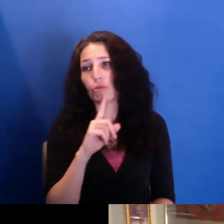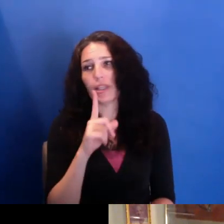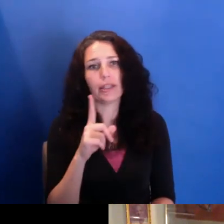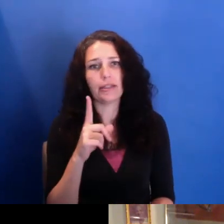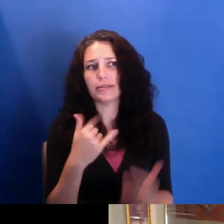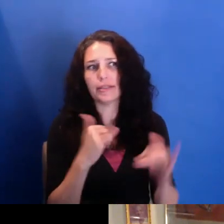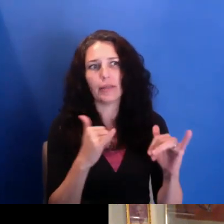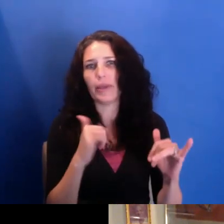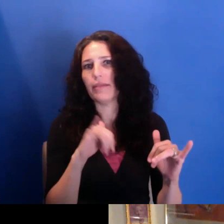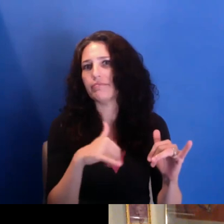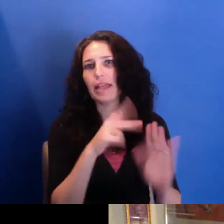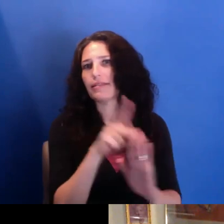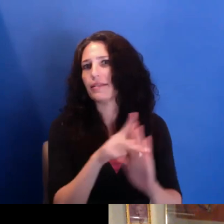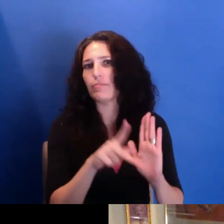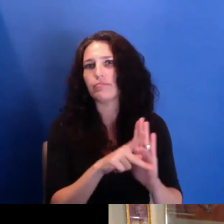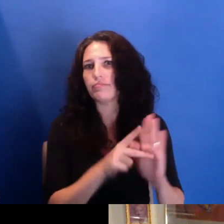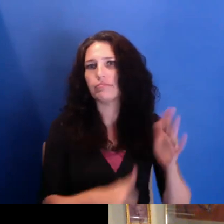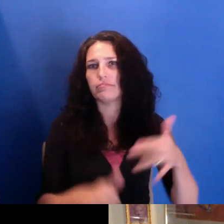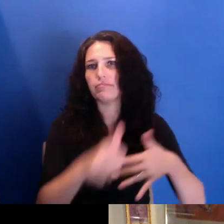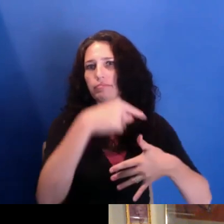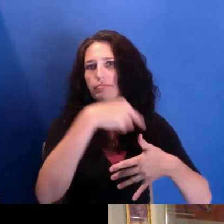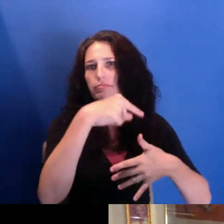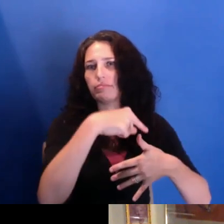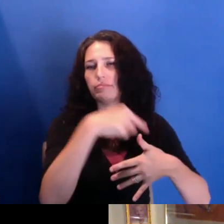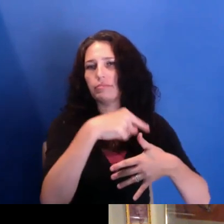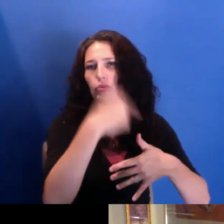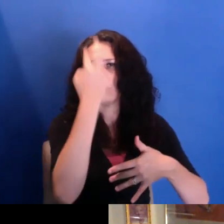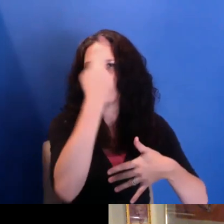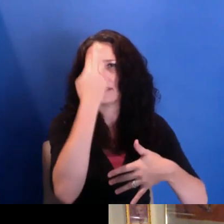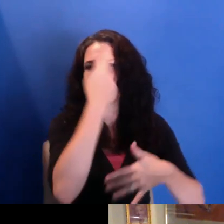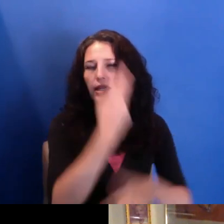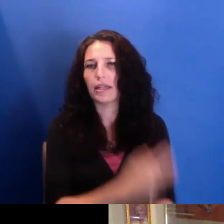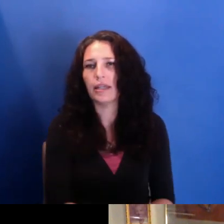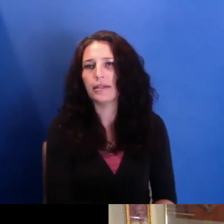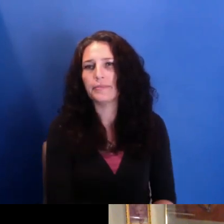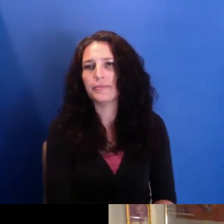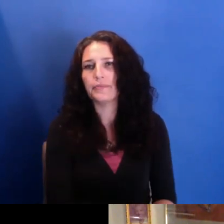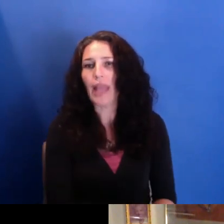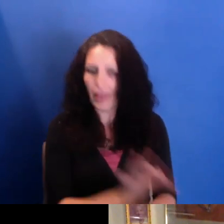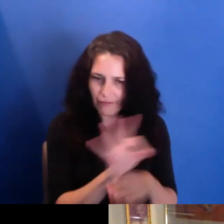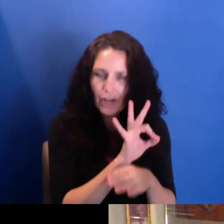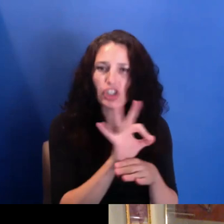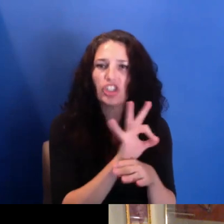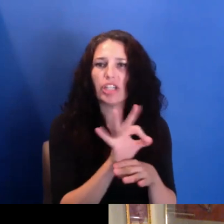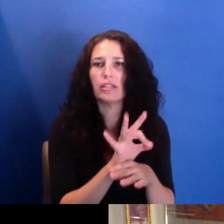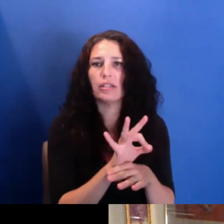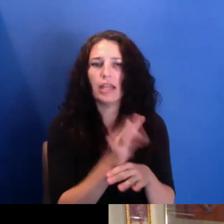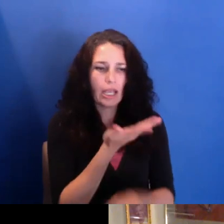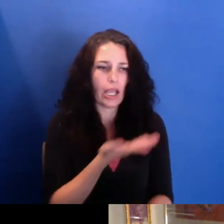the principal function of it. But over time, we've developed into not just sharing our work, but also creating a platform to share